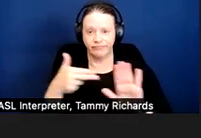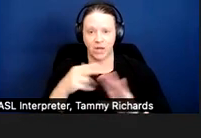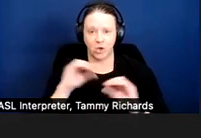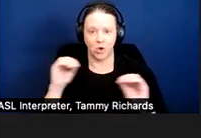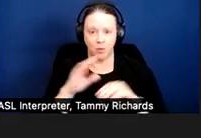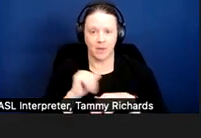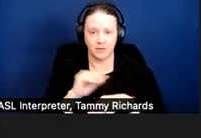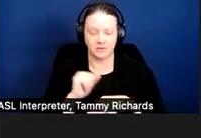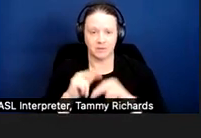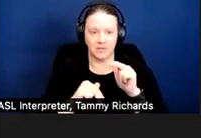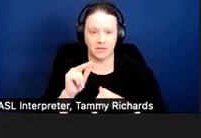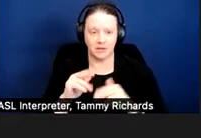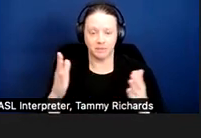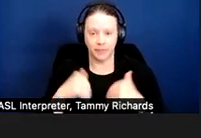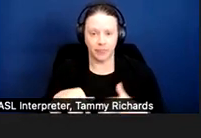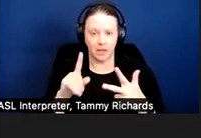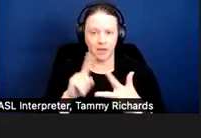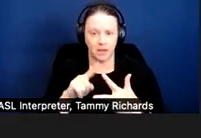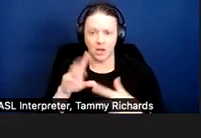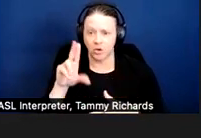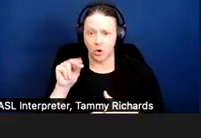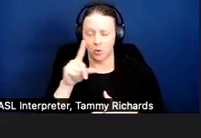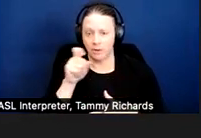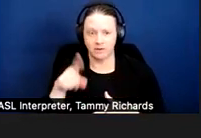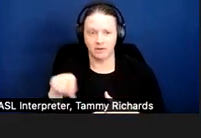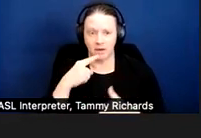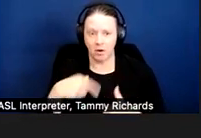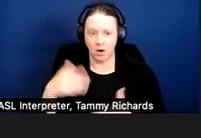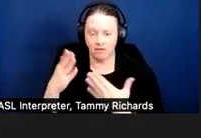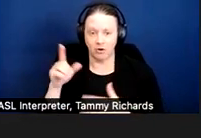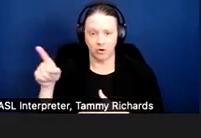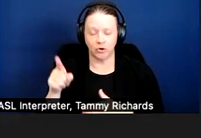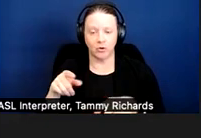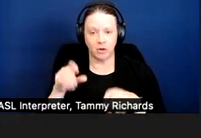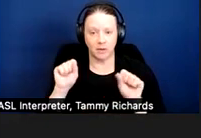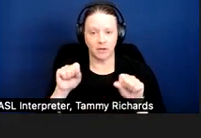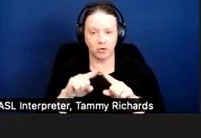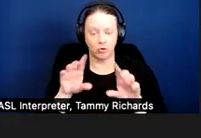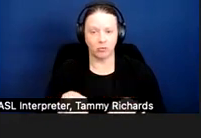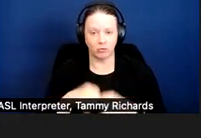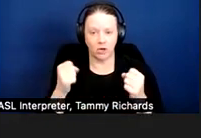B, no, because they offer Taylor her ability to break her lease as a reasonable accommodation.